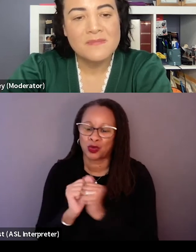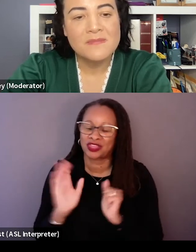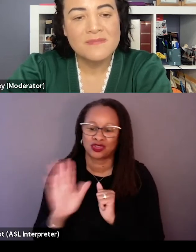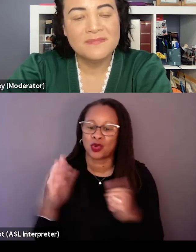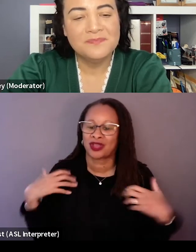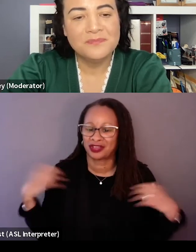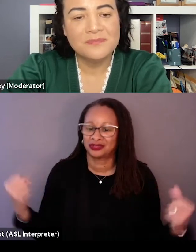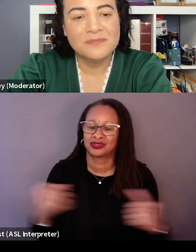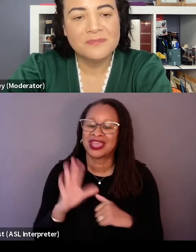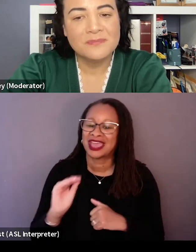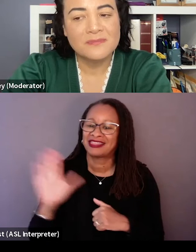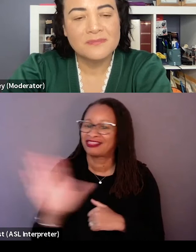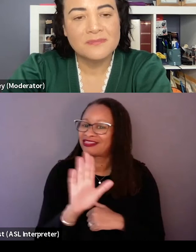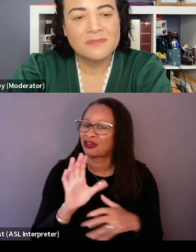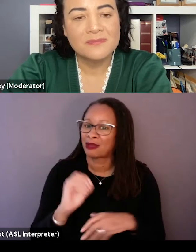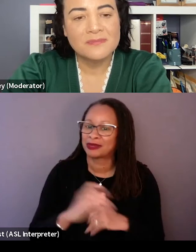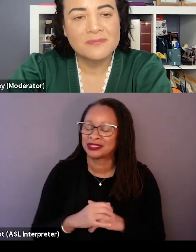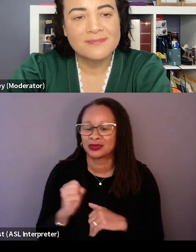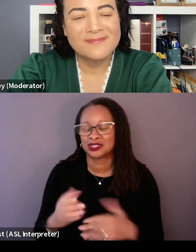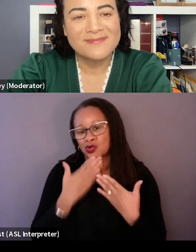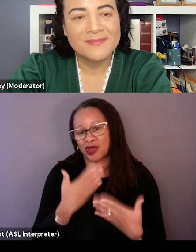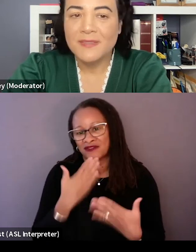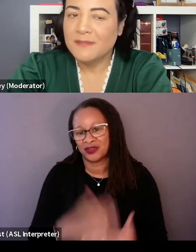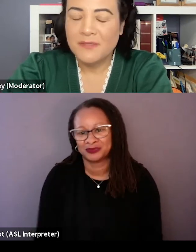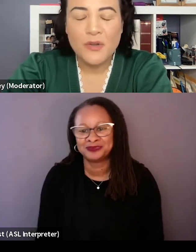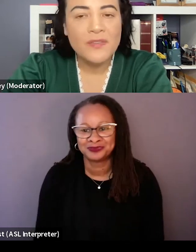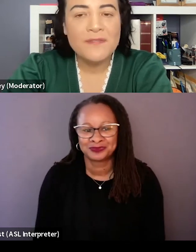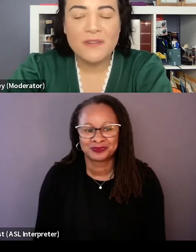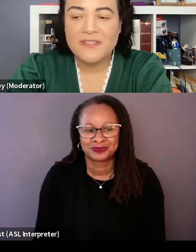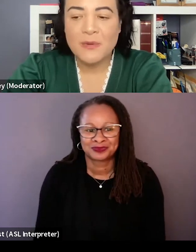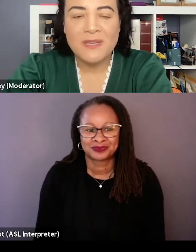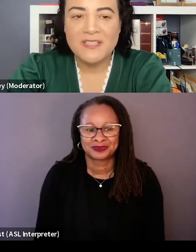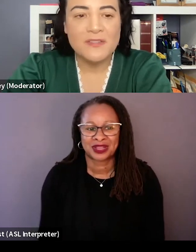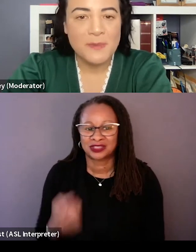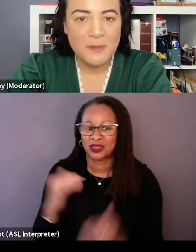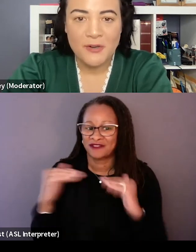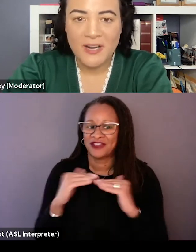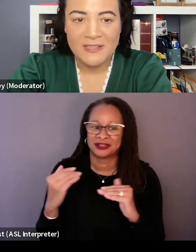and their companies and we're just so grateful. It's only fair that someone makes Steven Spielberg cry